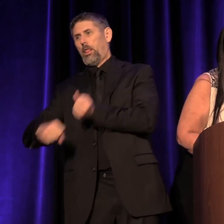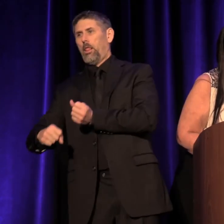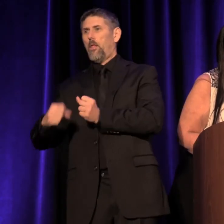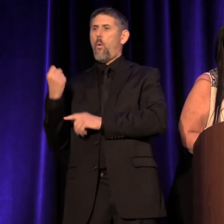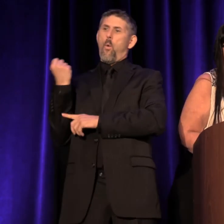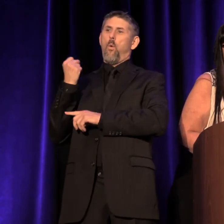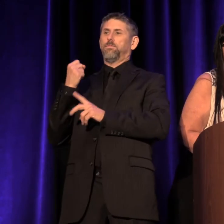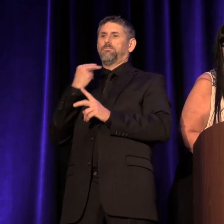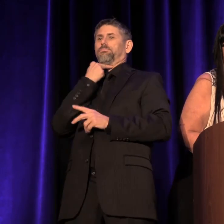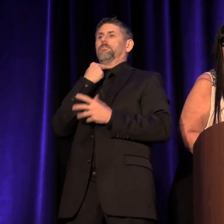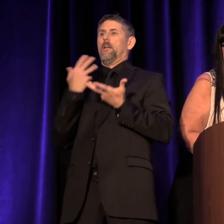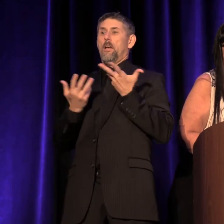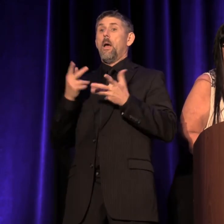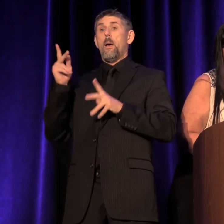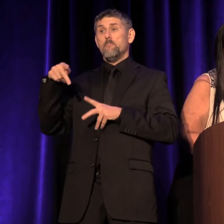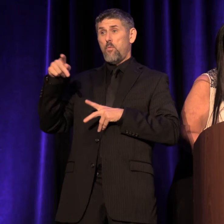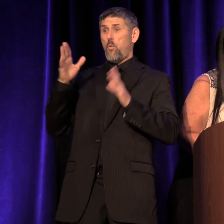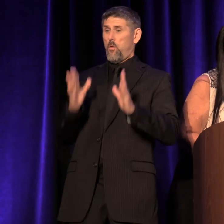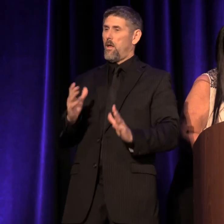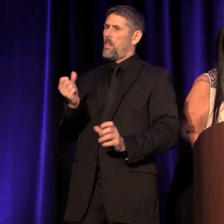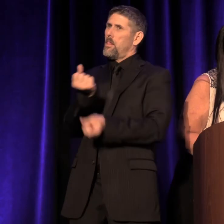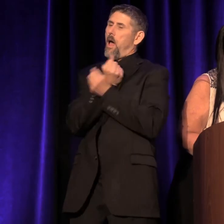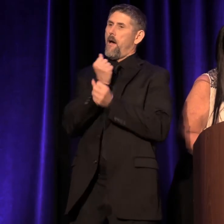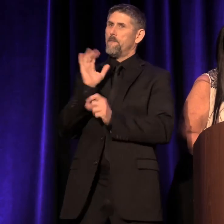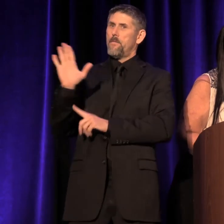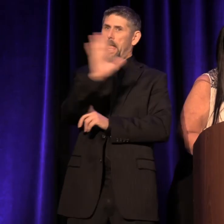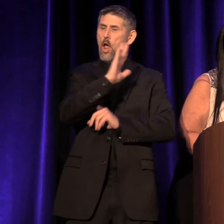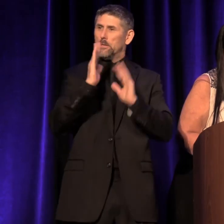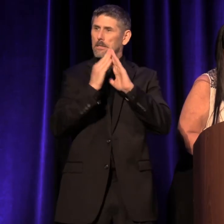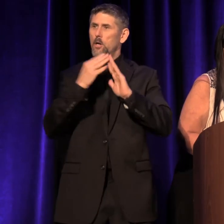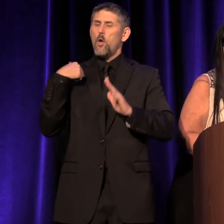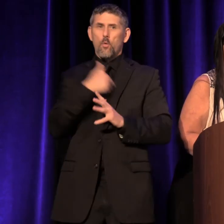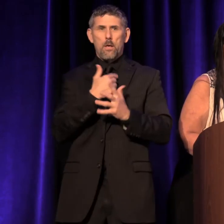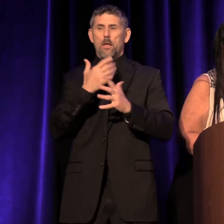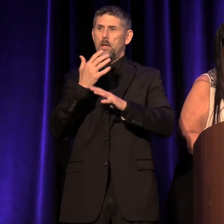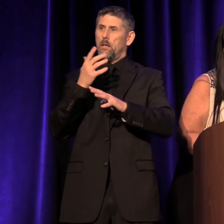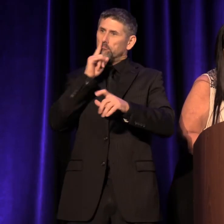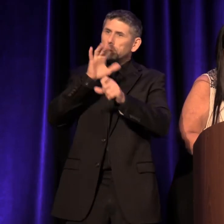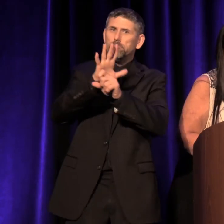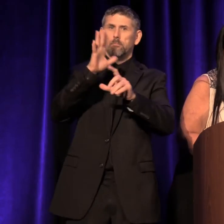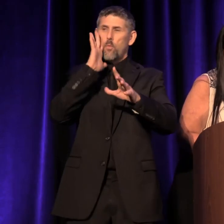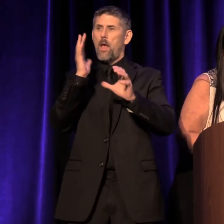Portlanders love their city, and more and more of us are committed to making it a more equitable place,